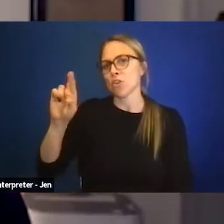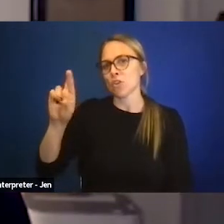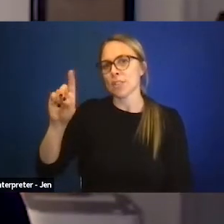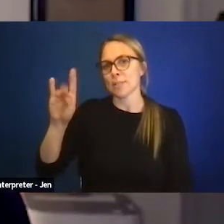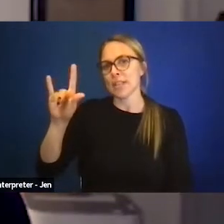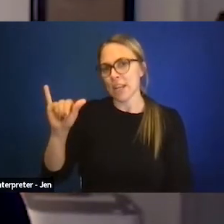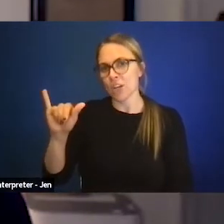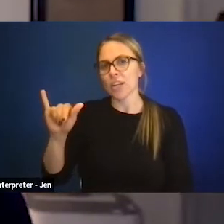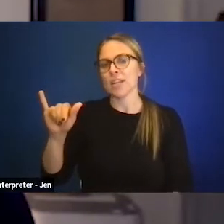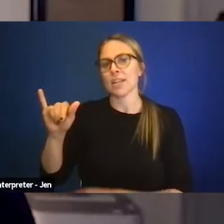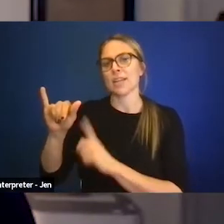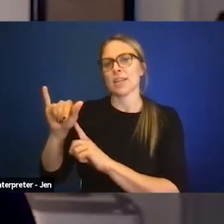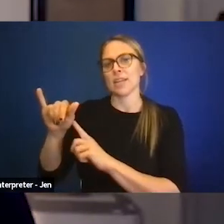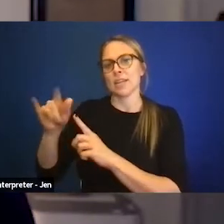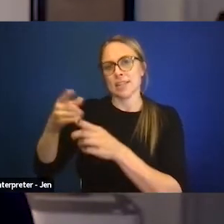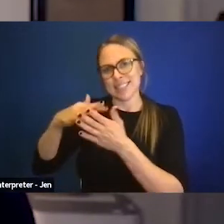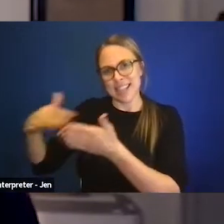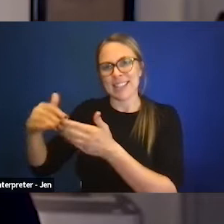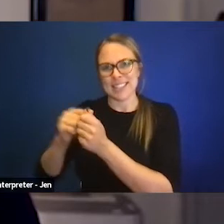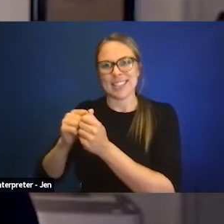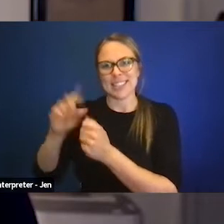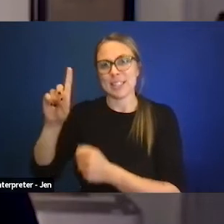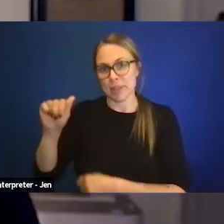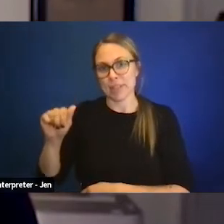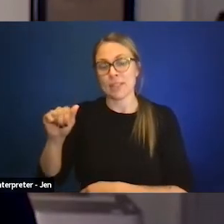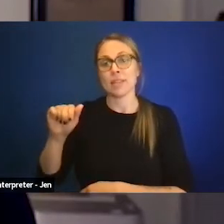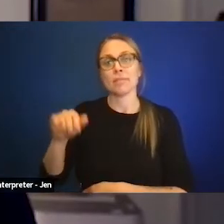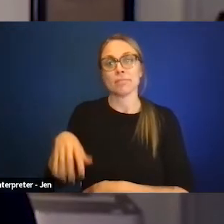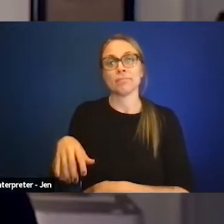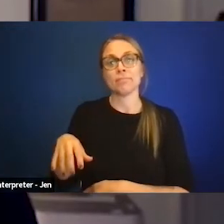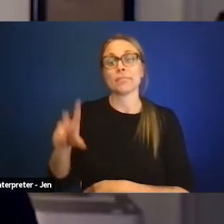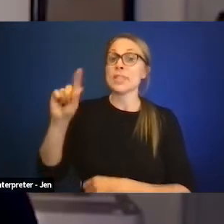Disabled services offices are, you know,